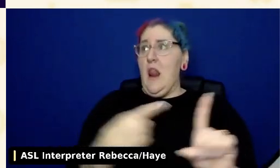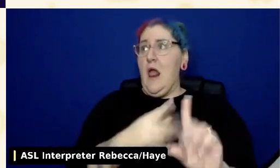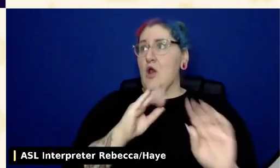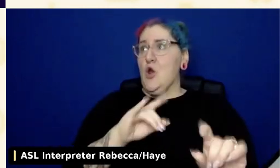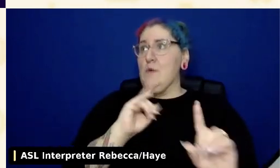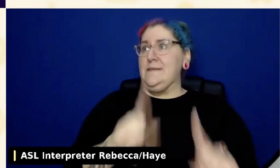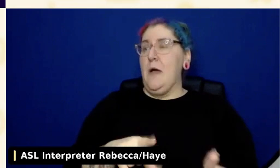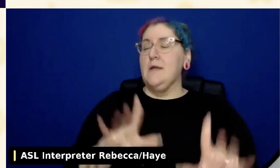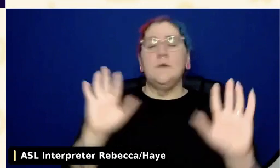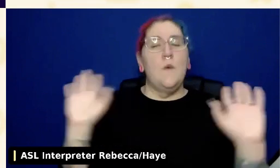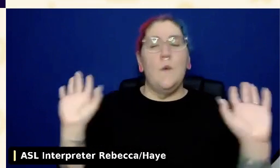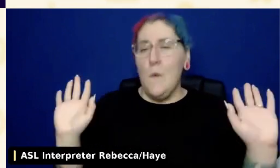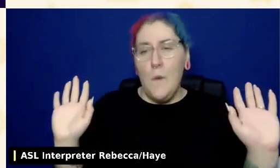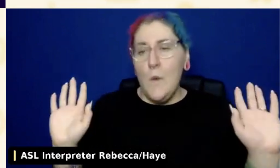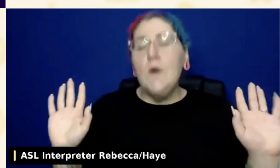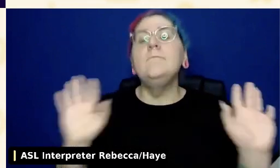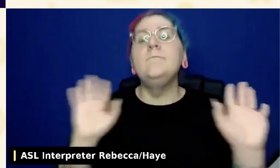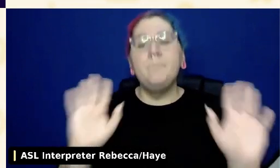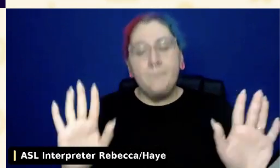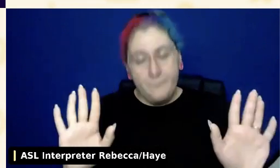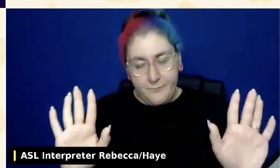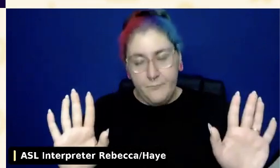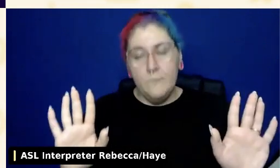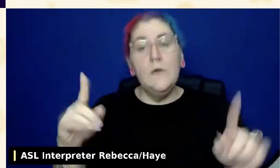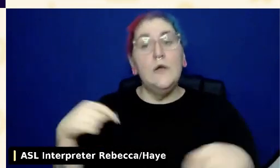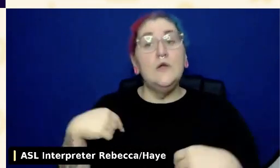So what we have done, and we will put a link to this